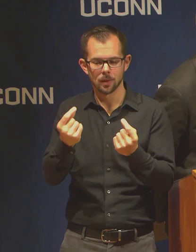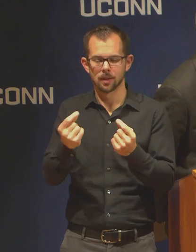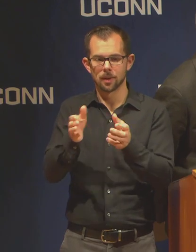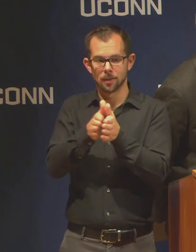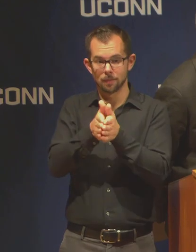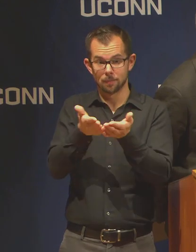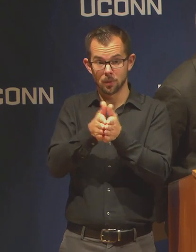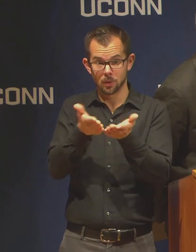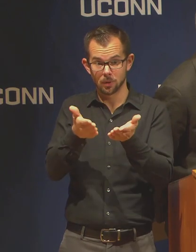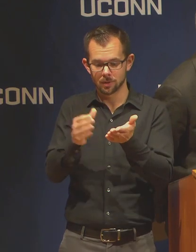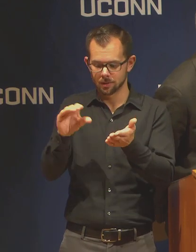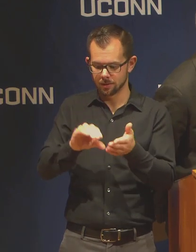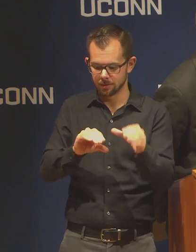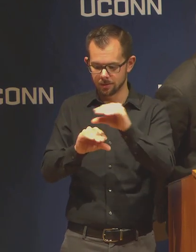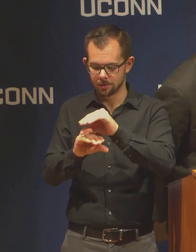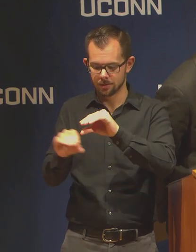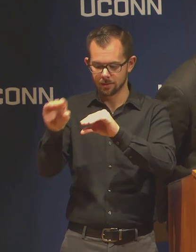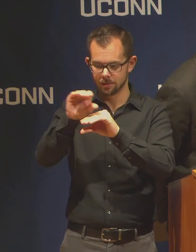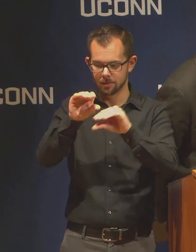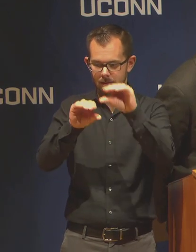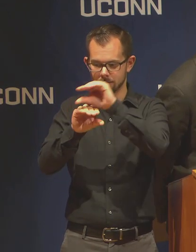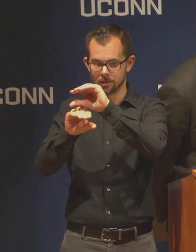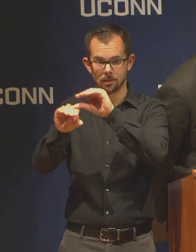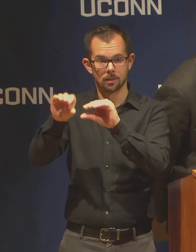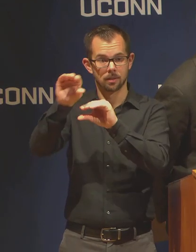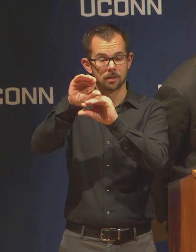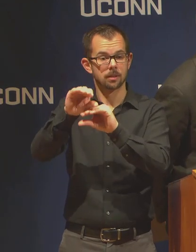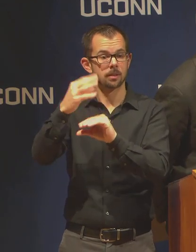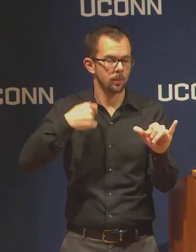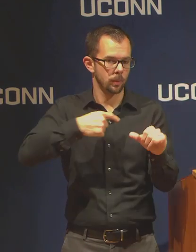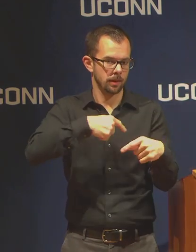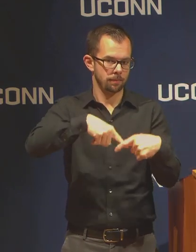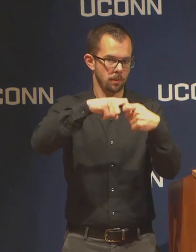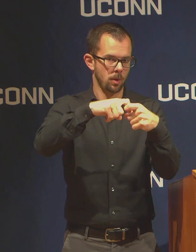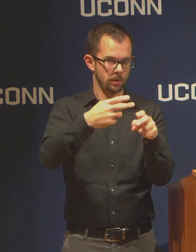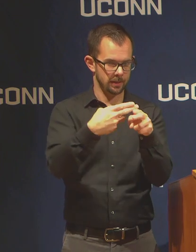[Lost audio]